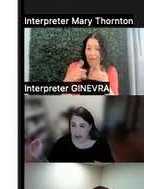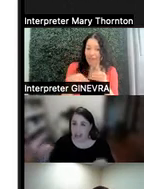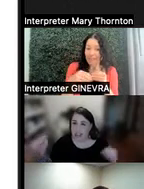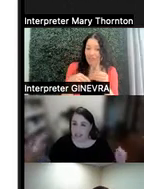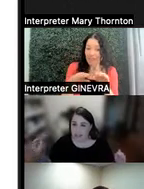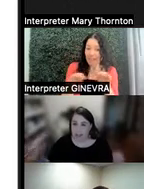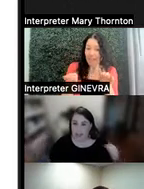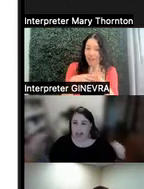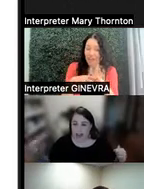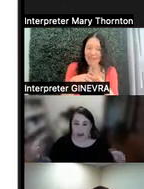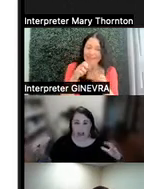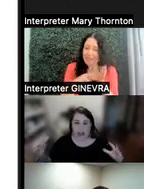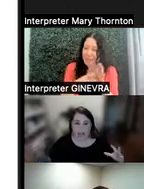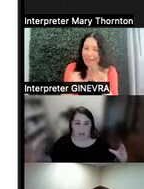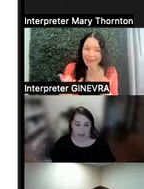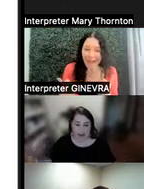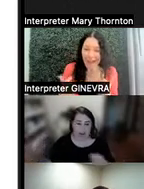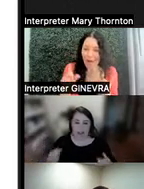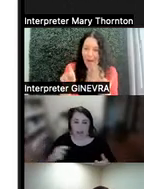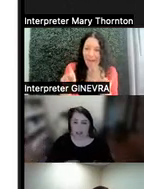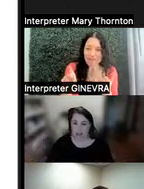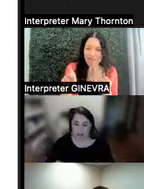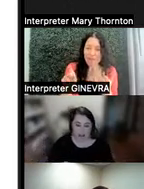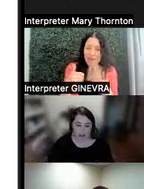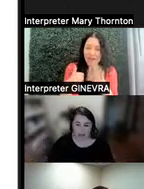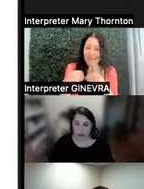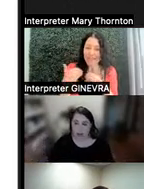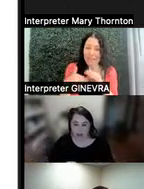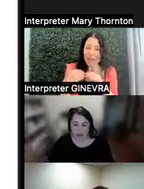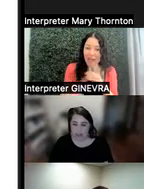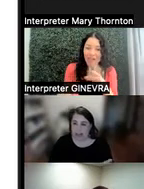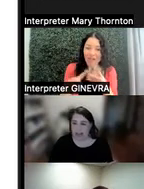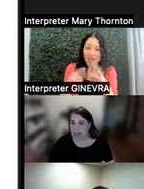It doesn't mean now I have to have email, phone, Slack,